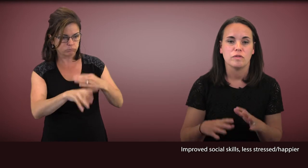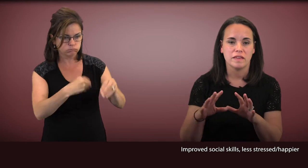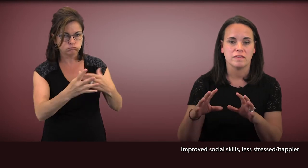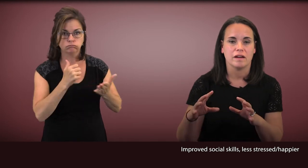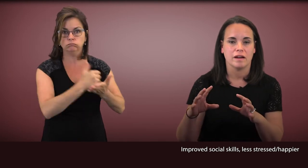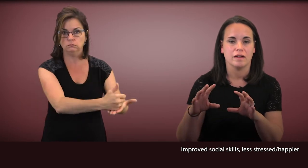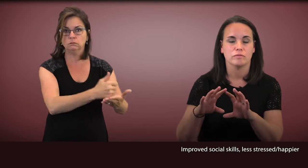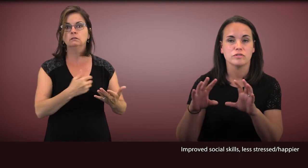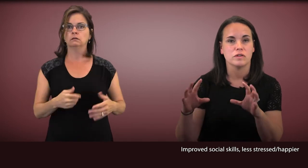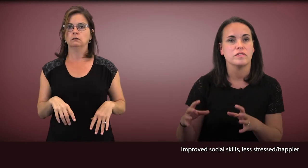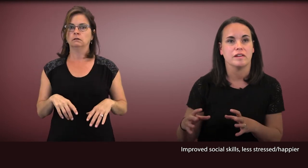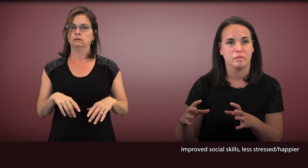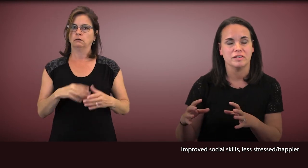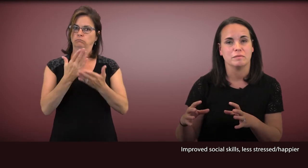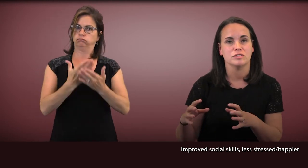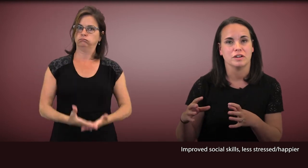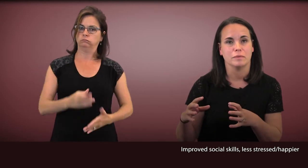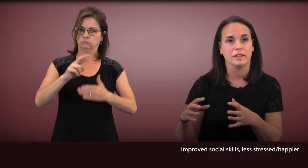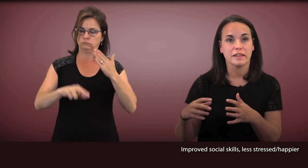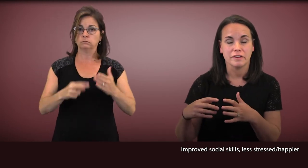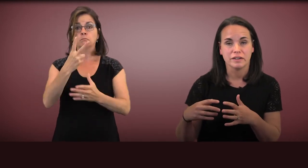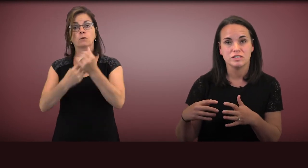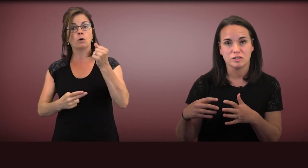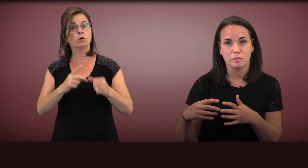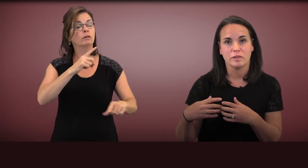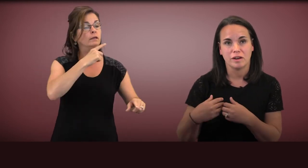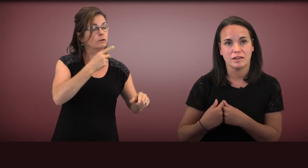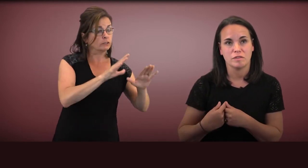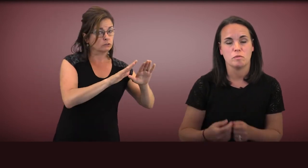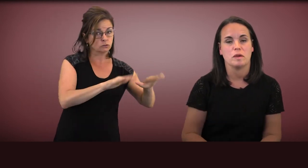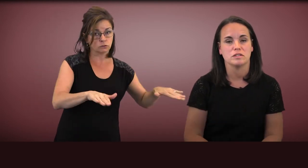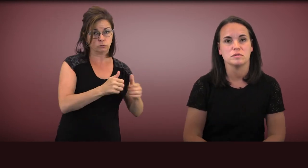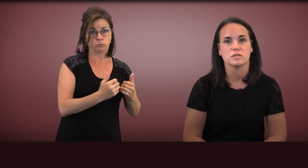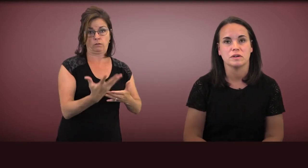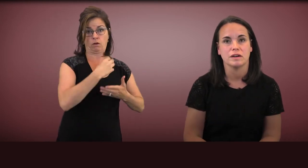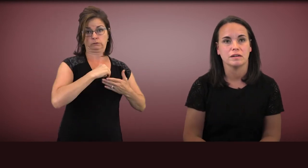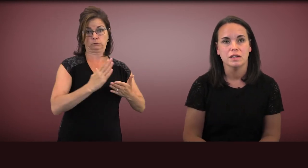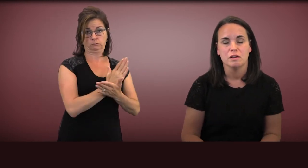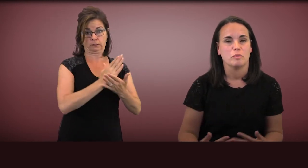These are results that have been demonstrated with hearing children with an autism spectrum disorder.